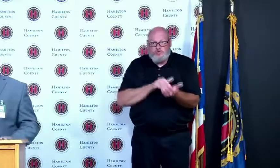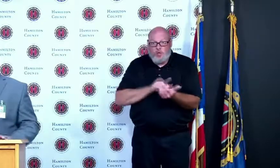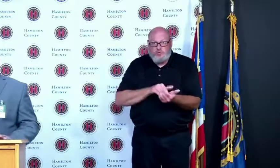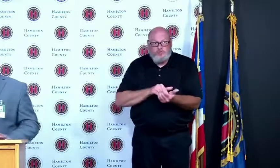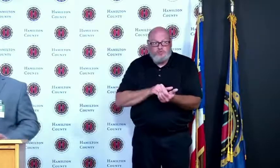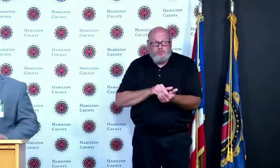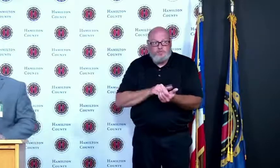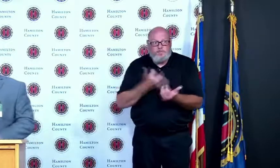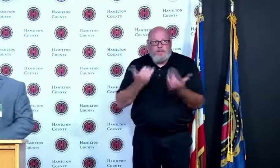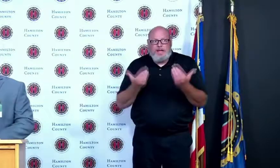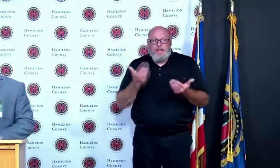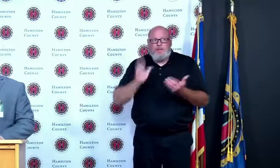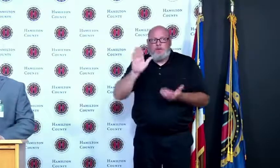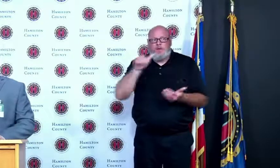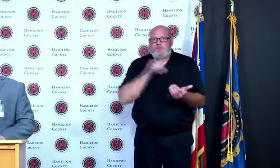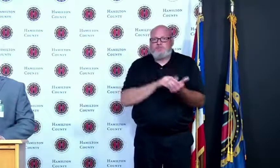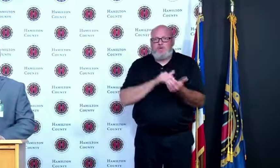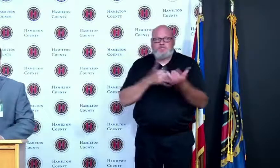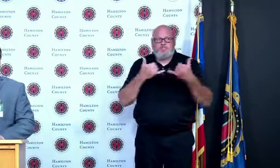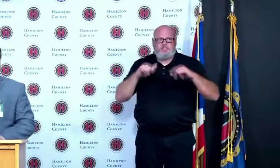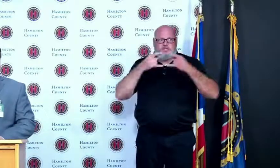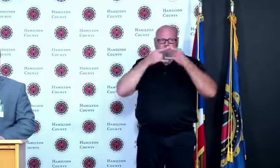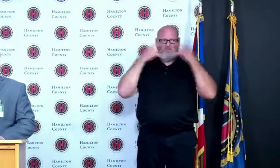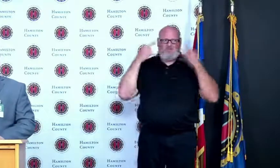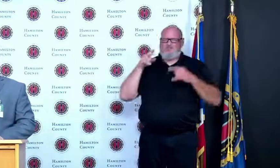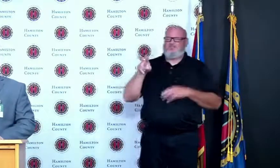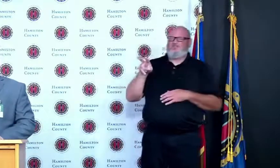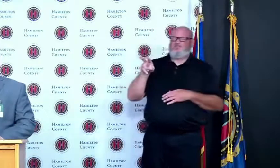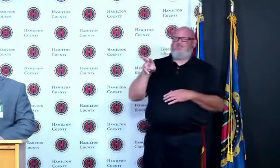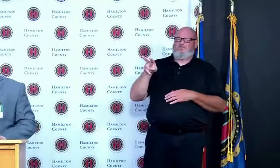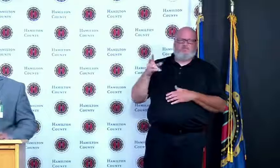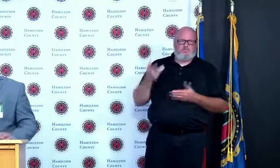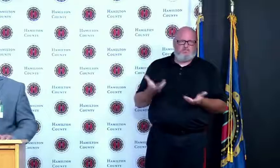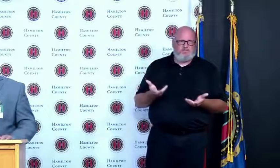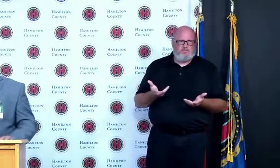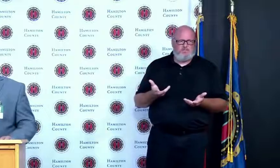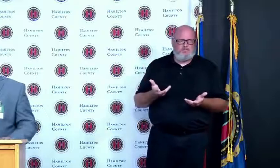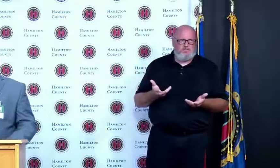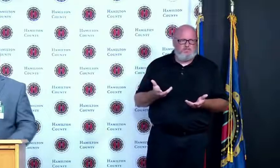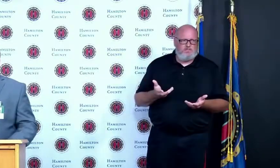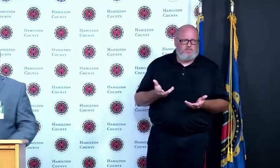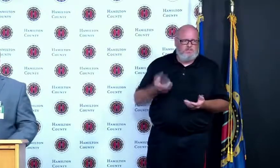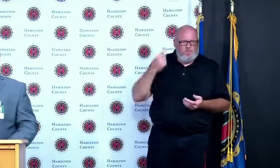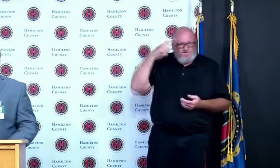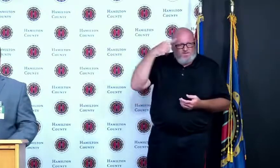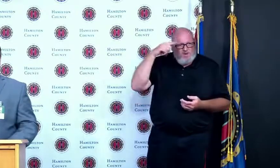as we move beyond this pandemic people may choose to wear masks for many reasons and the same